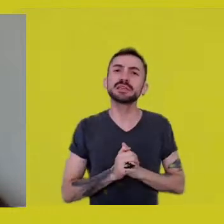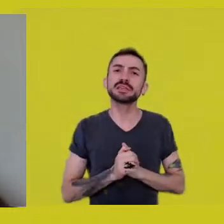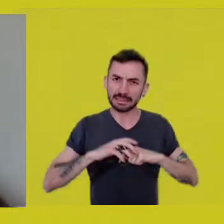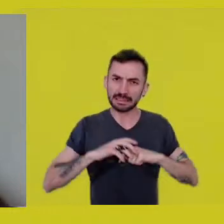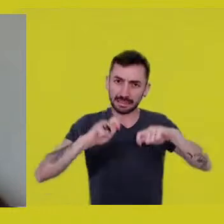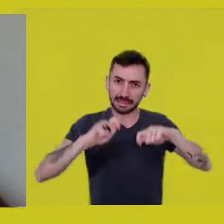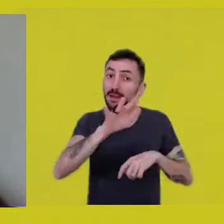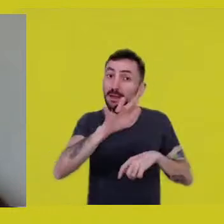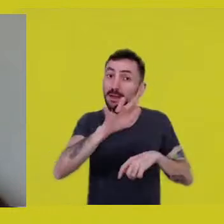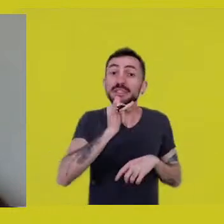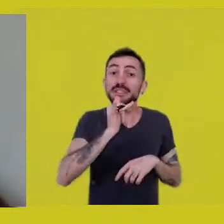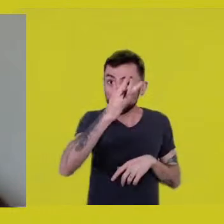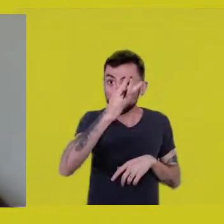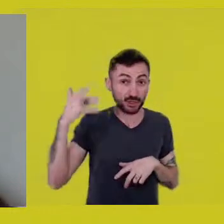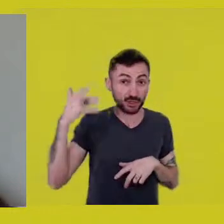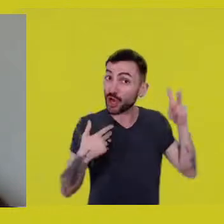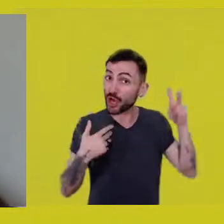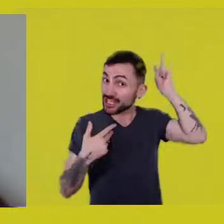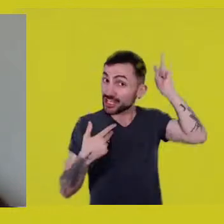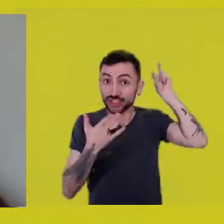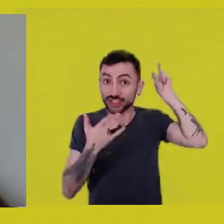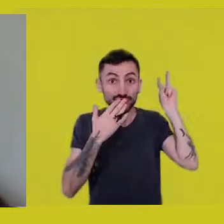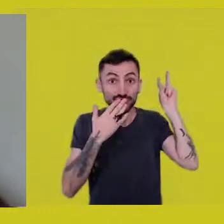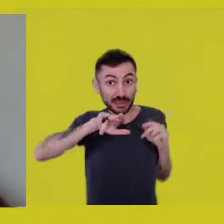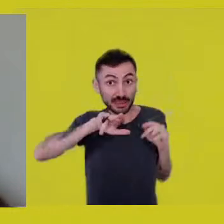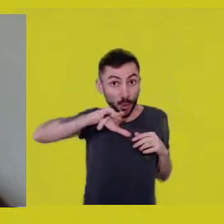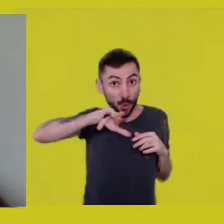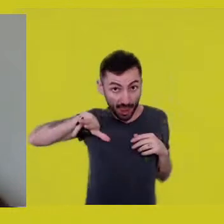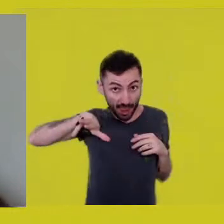to experience this connection with Earth in the taru andé?